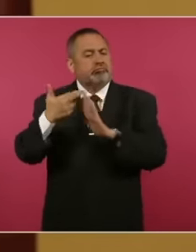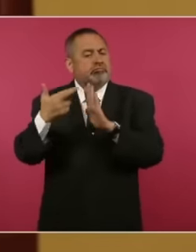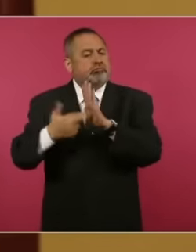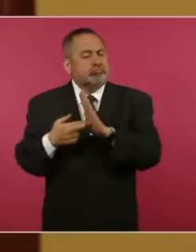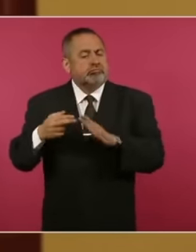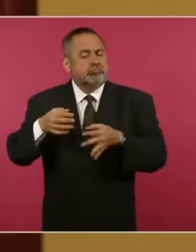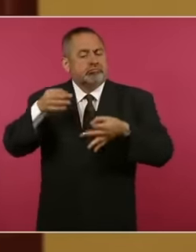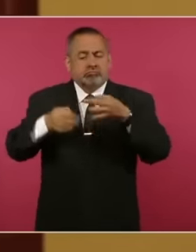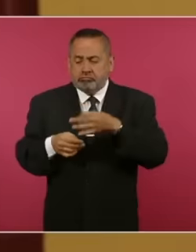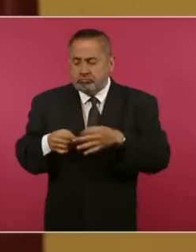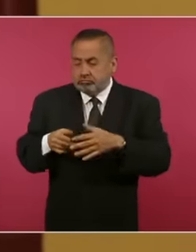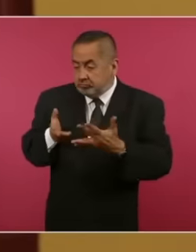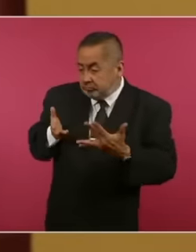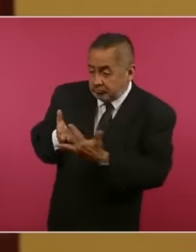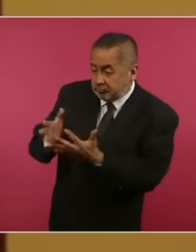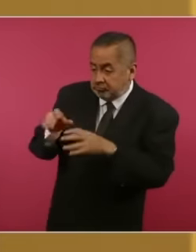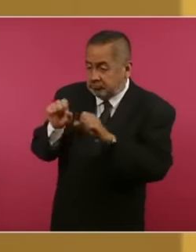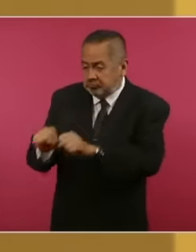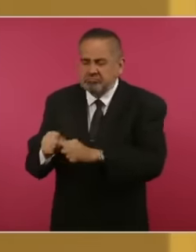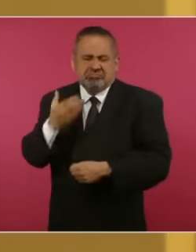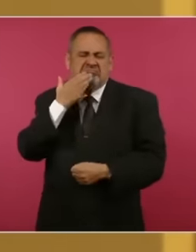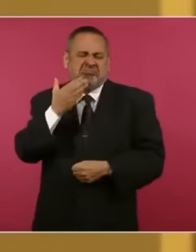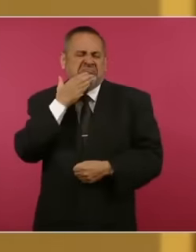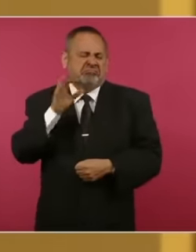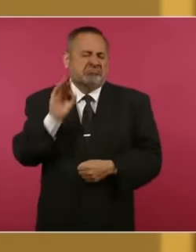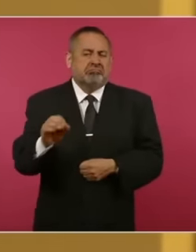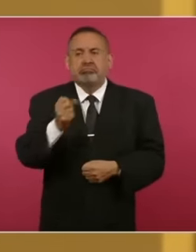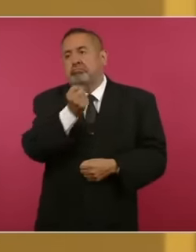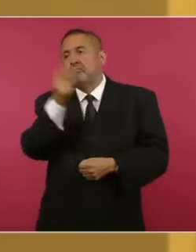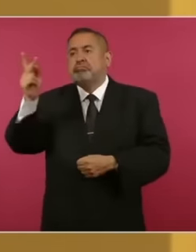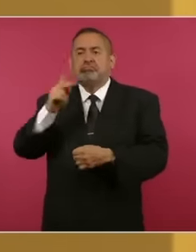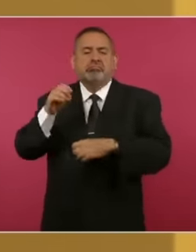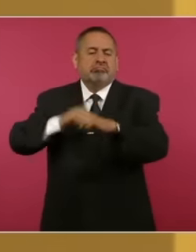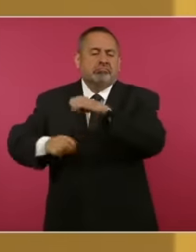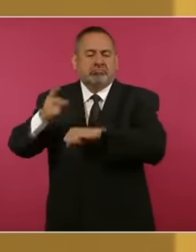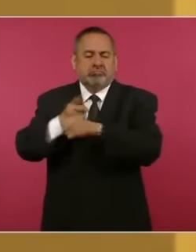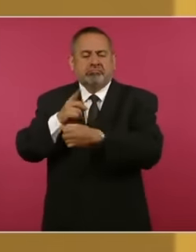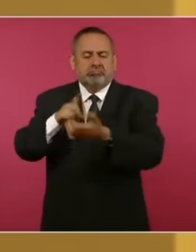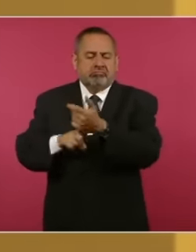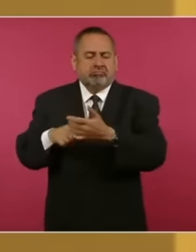big changes in the corrupt policy of many embassies. next week I will meet with him